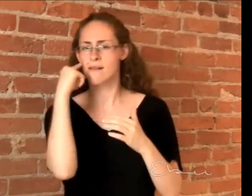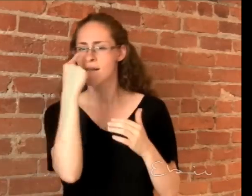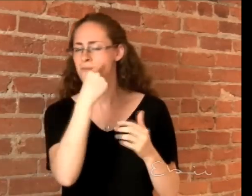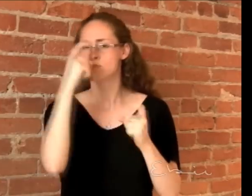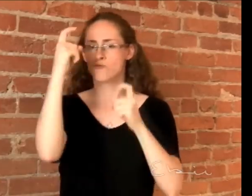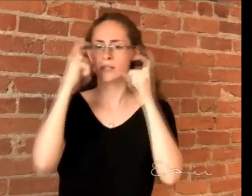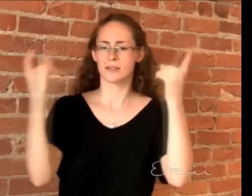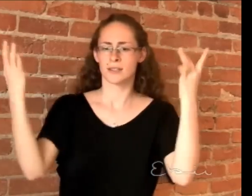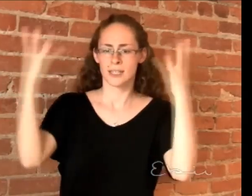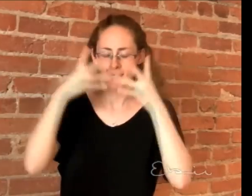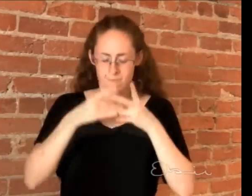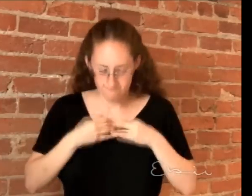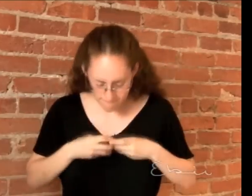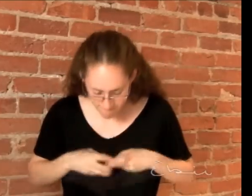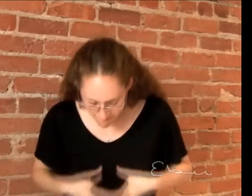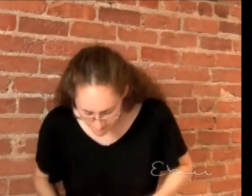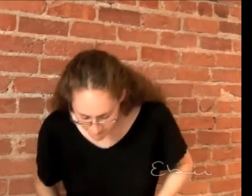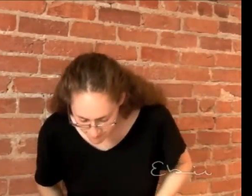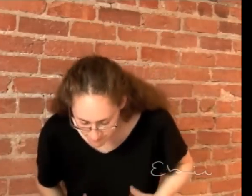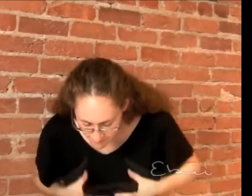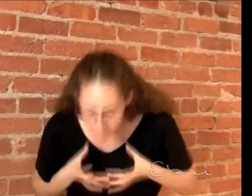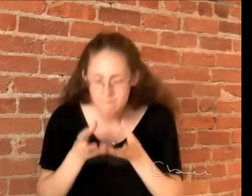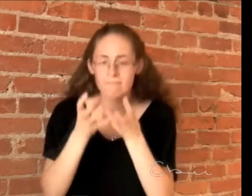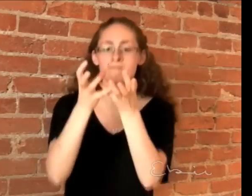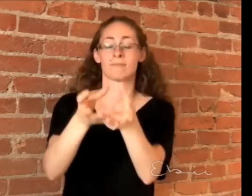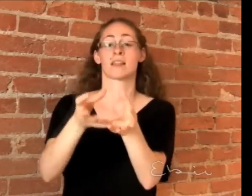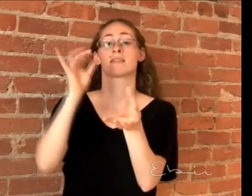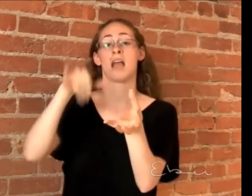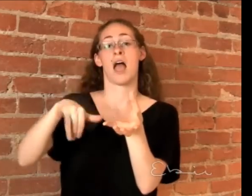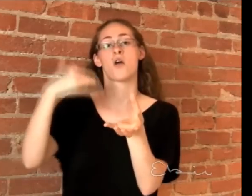the whole body. It also requires the use of head, hands, eyes, expression to create one text. The whole